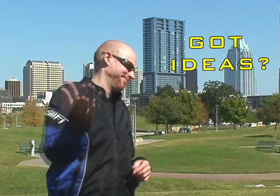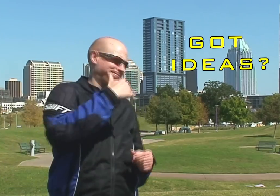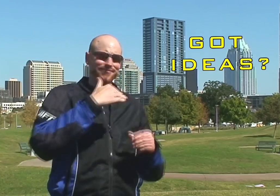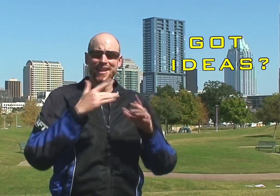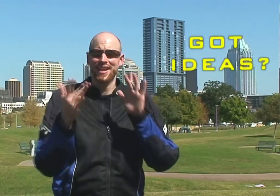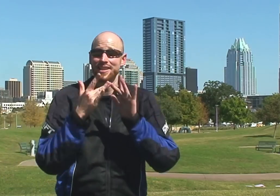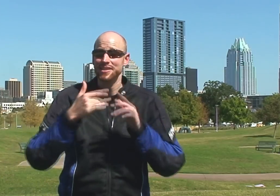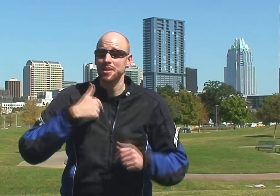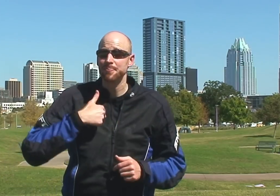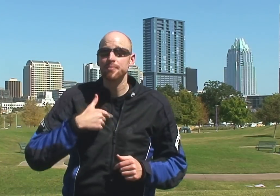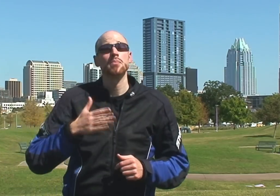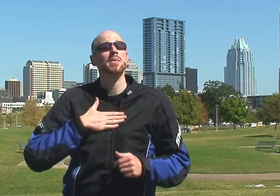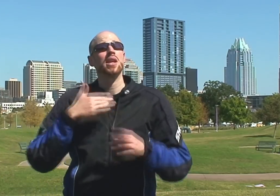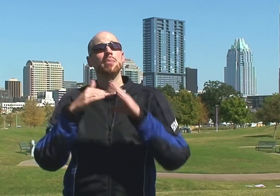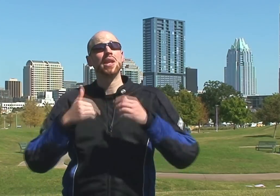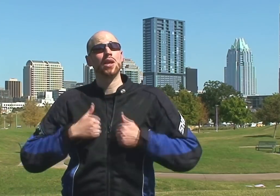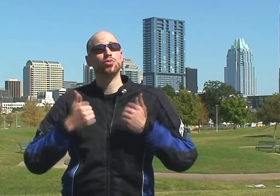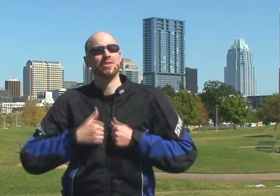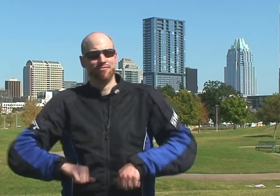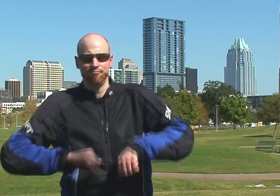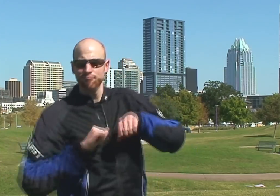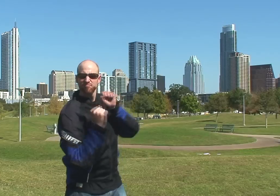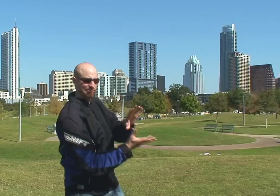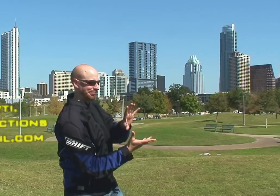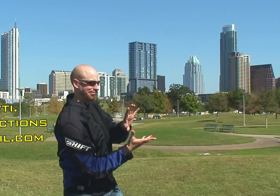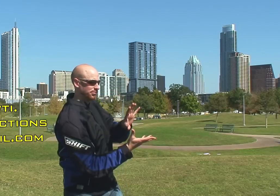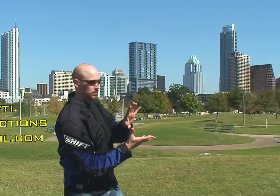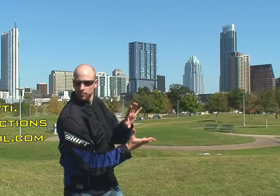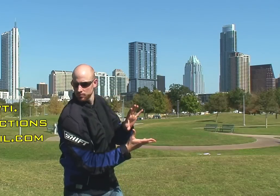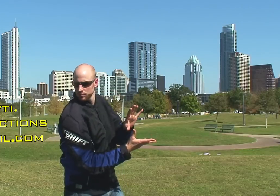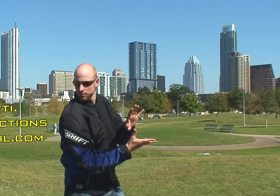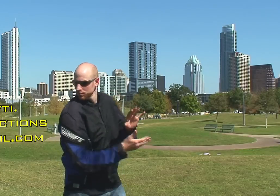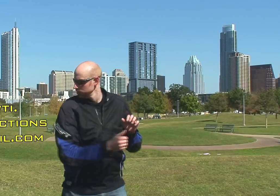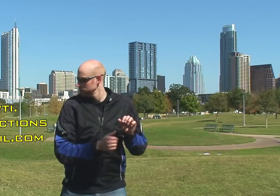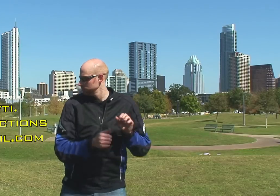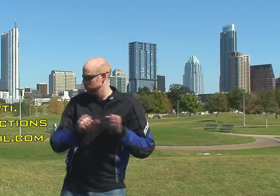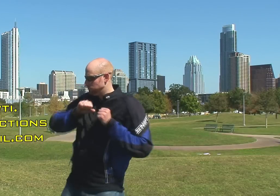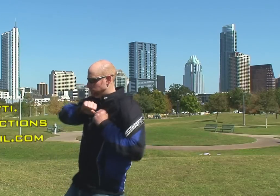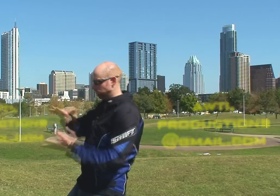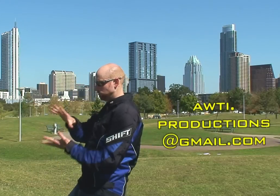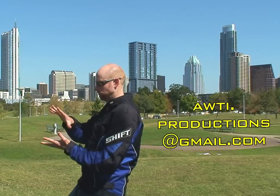feel free to contact me! My email address is right here! … or there…